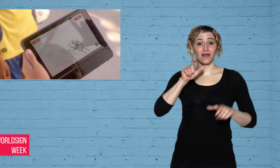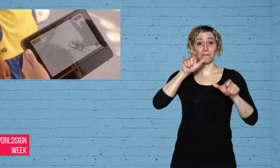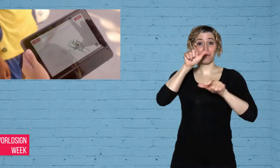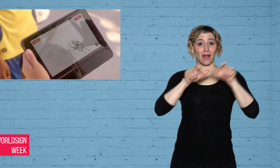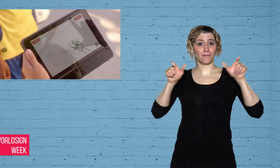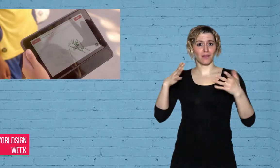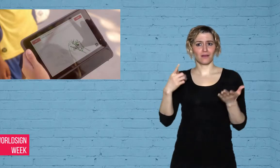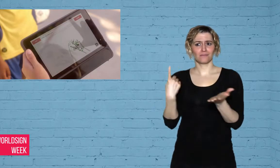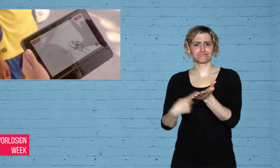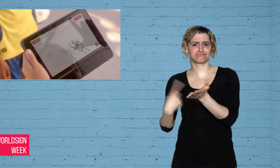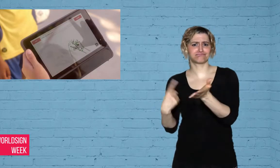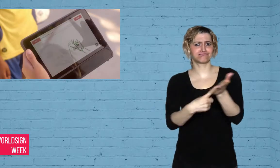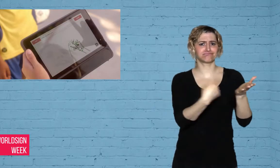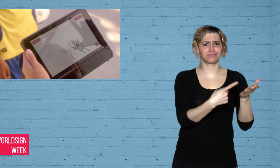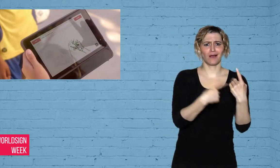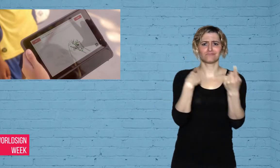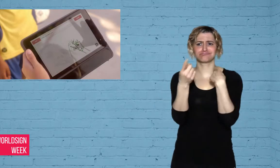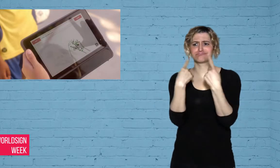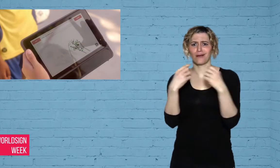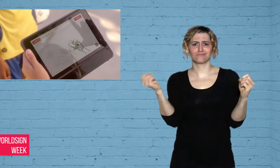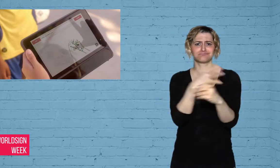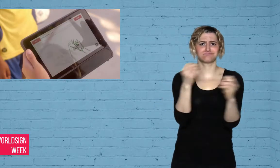Deaf people discussing this topic in